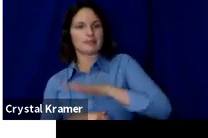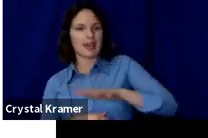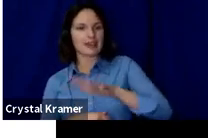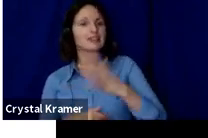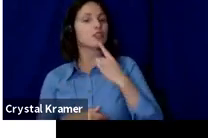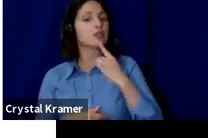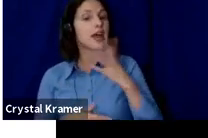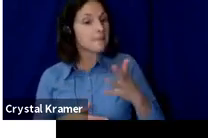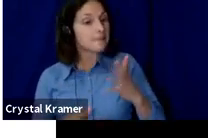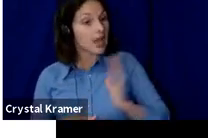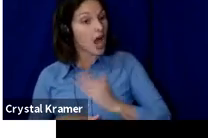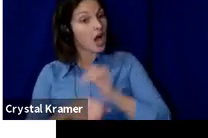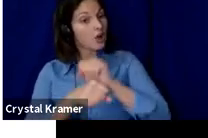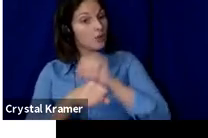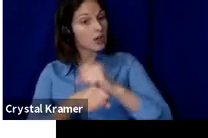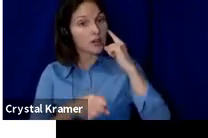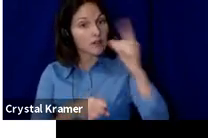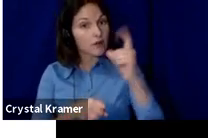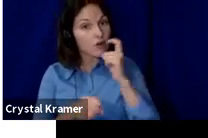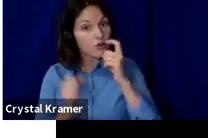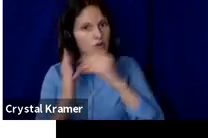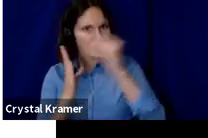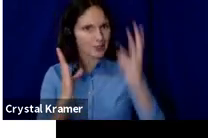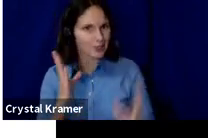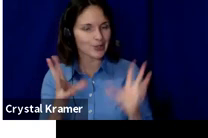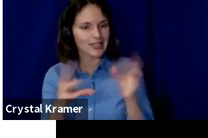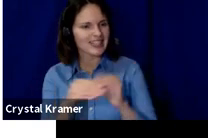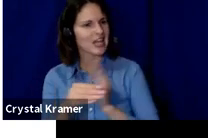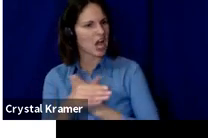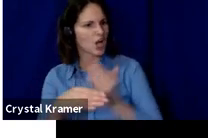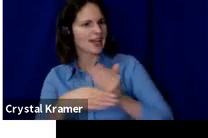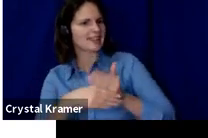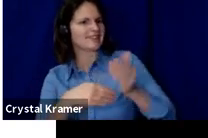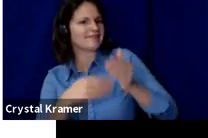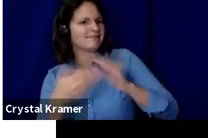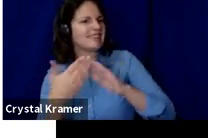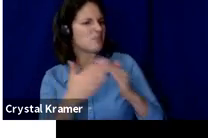doing it for the communities we live in or we're doing it for anybody who wants to connect